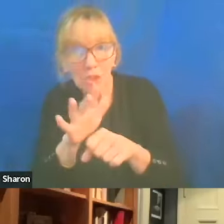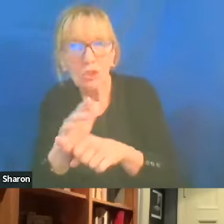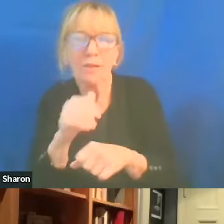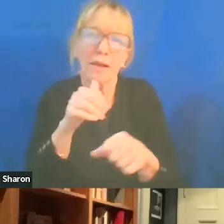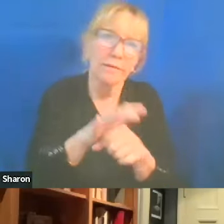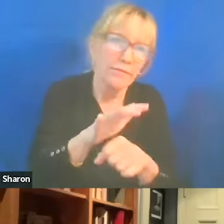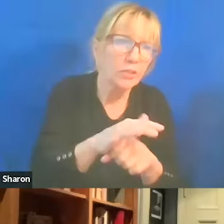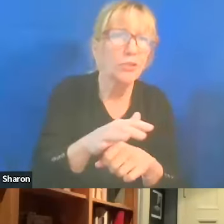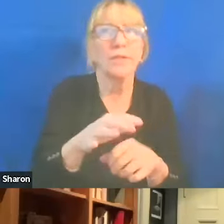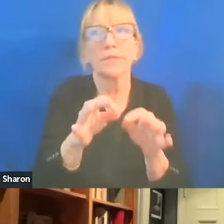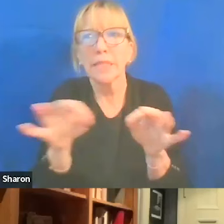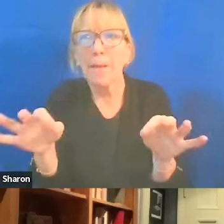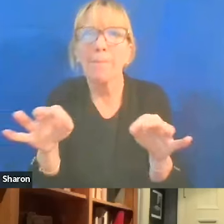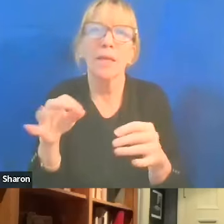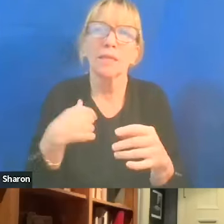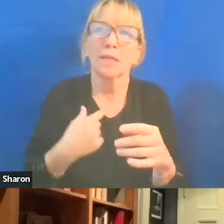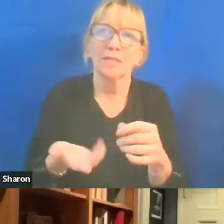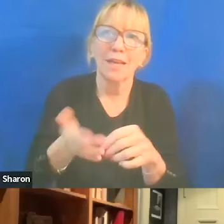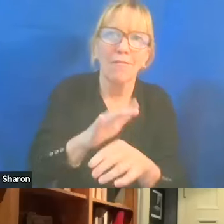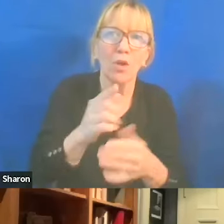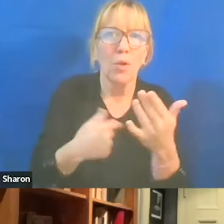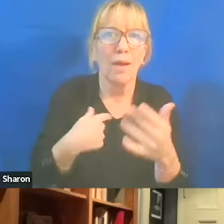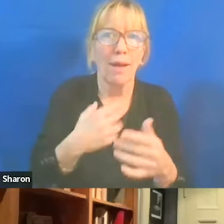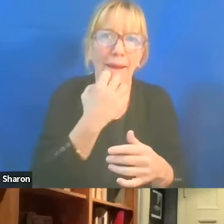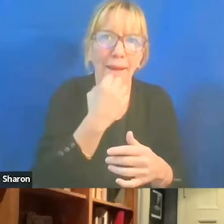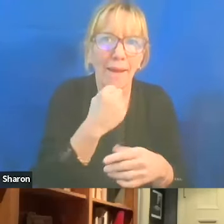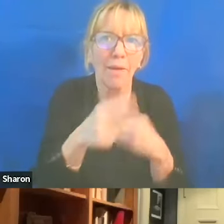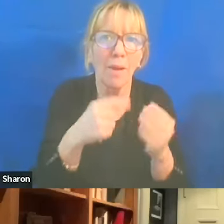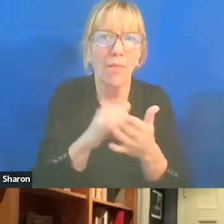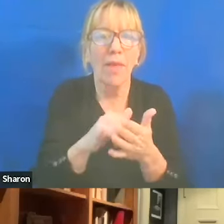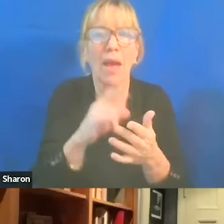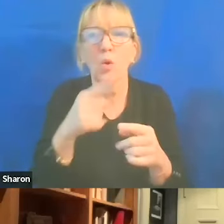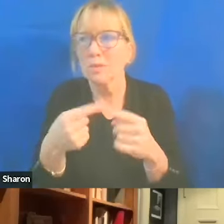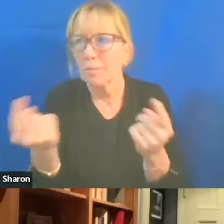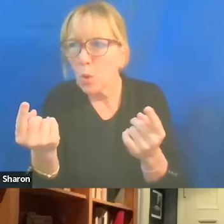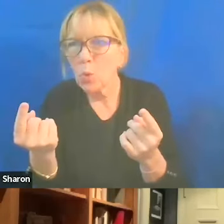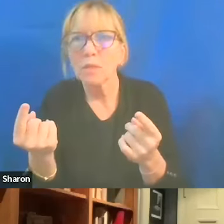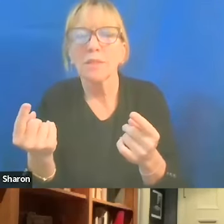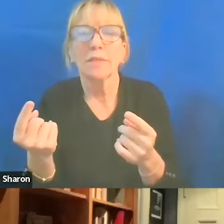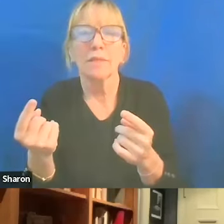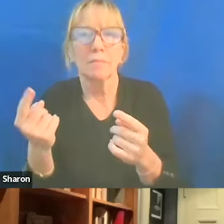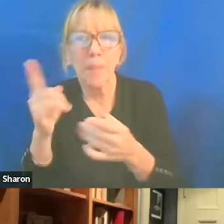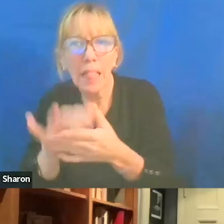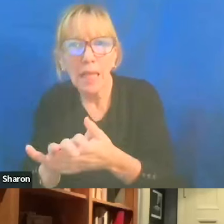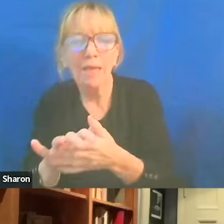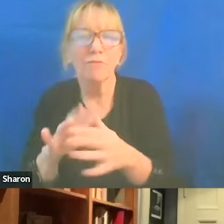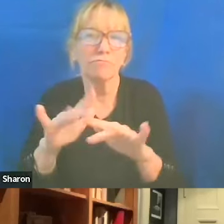Does it cover what I care about? Or does it go to the other side? Is it all those things?